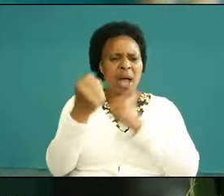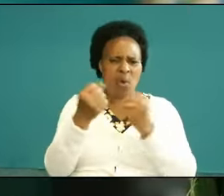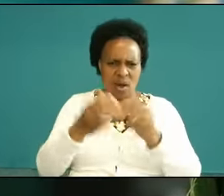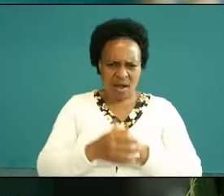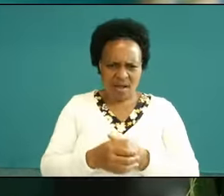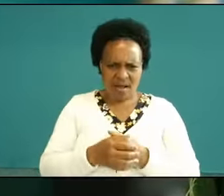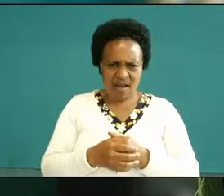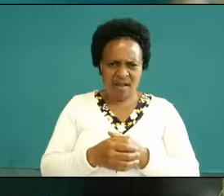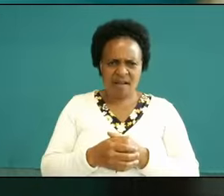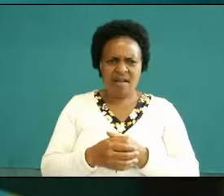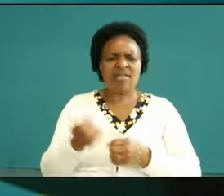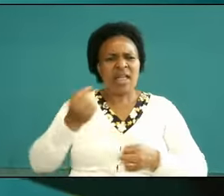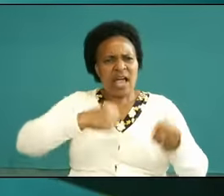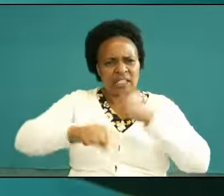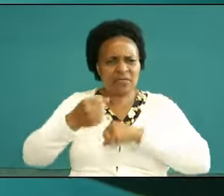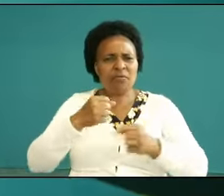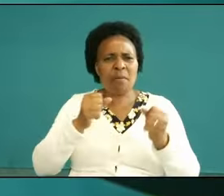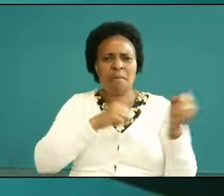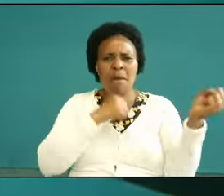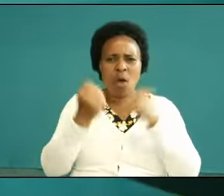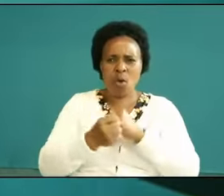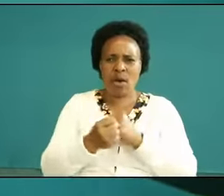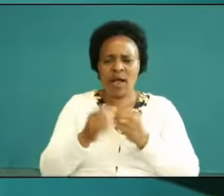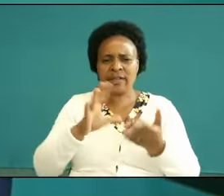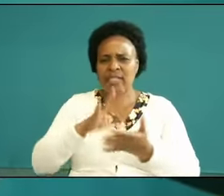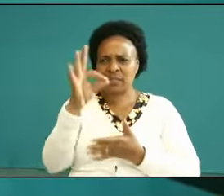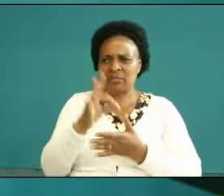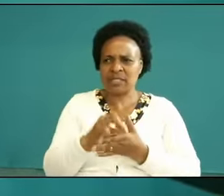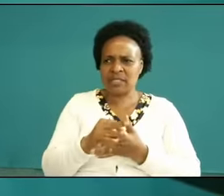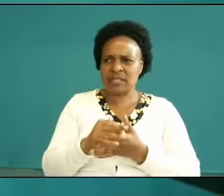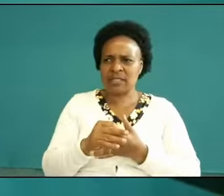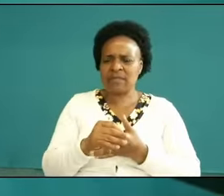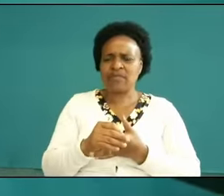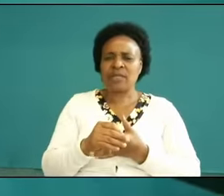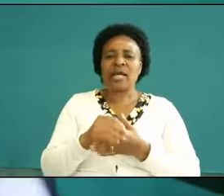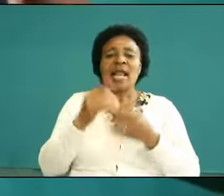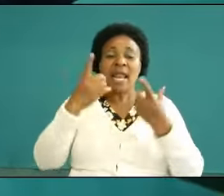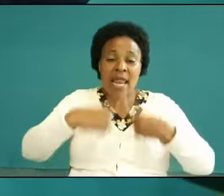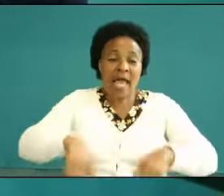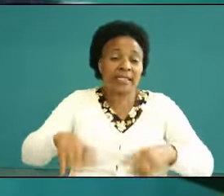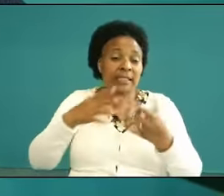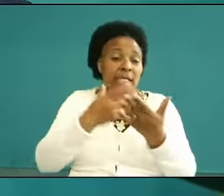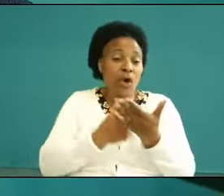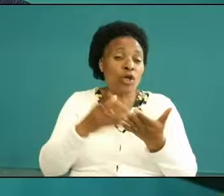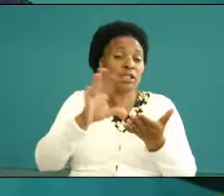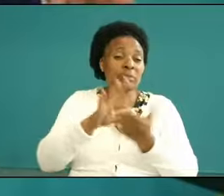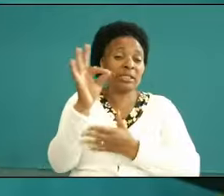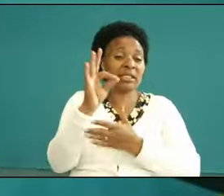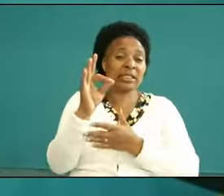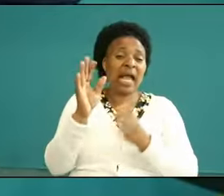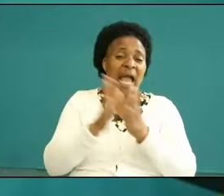activate that power they walk in the spirit they pray in the spirit and the mountains will